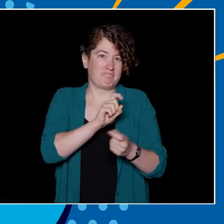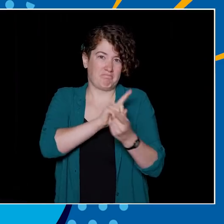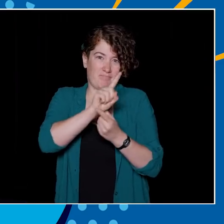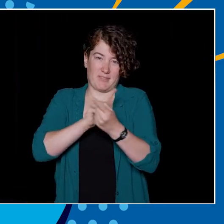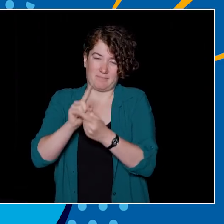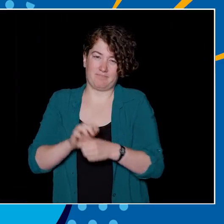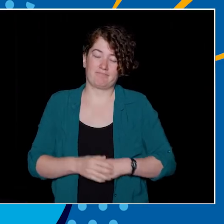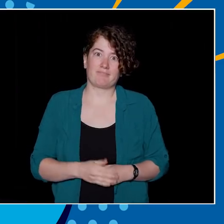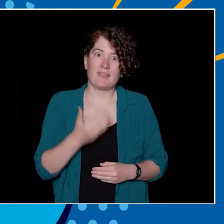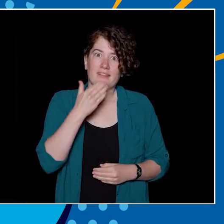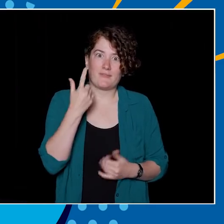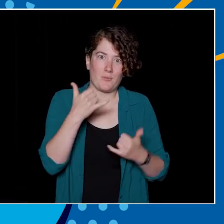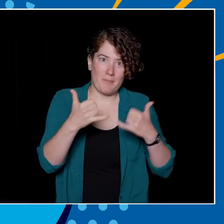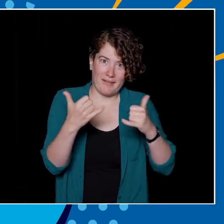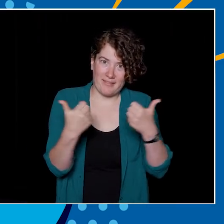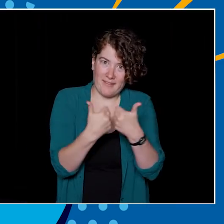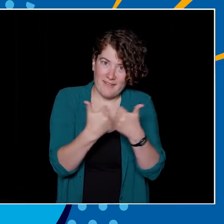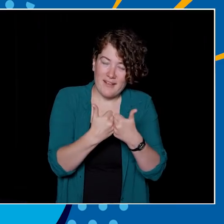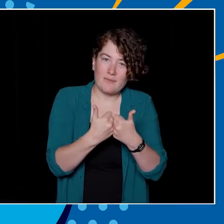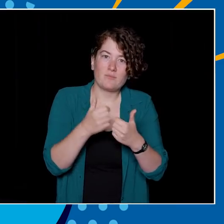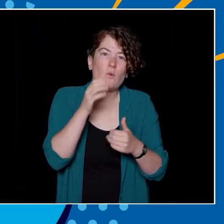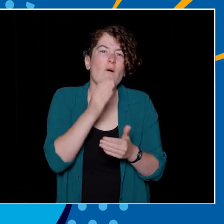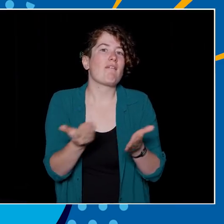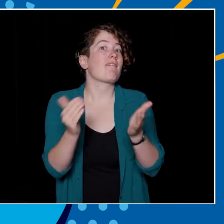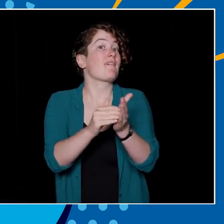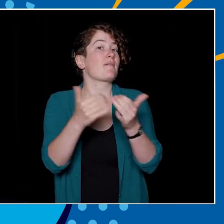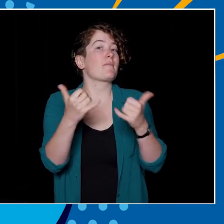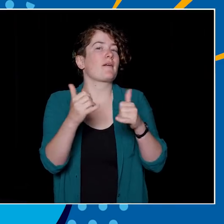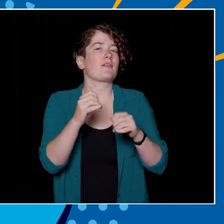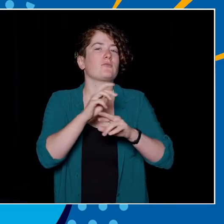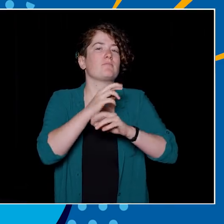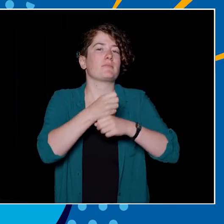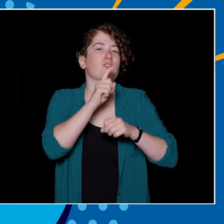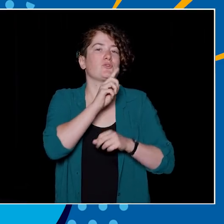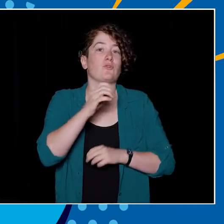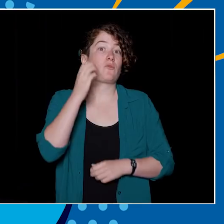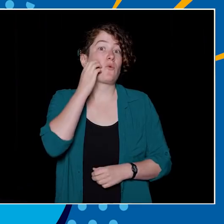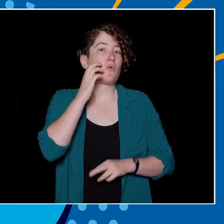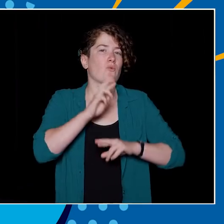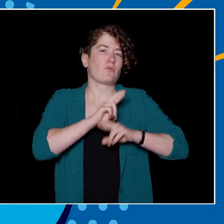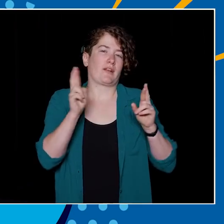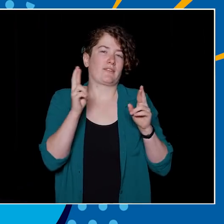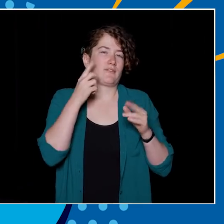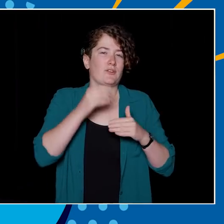Thanks for playing. Don't worry, we'll be back shortly after these messages. So, keep your device handy, round two is coming up next.